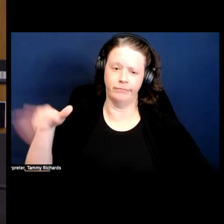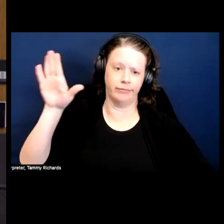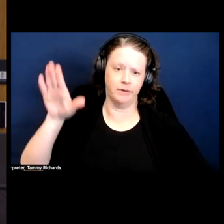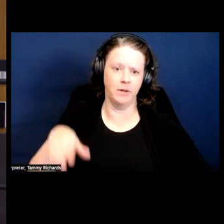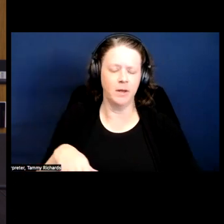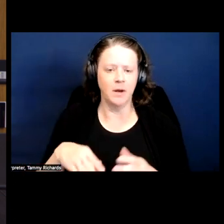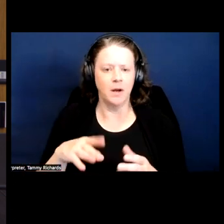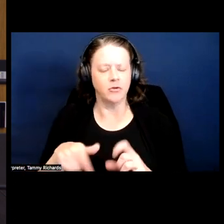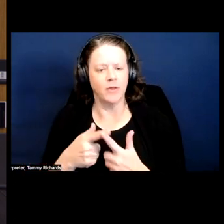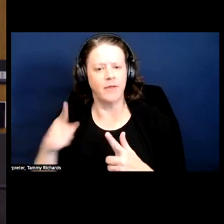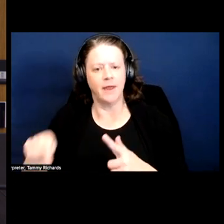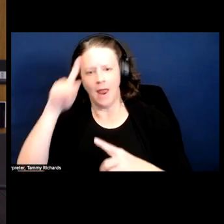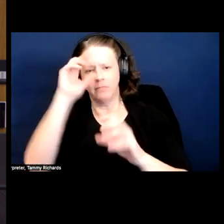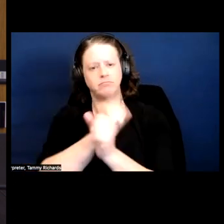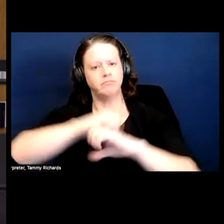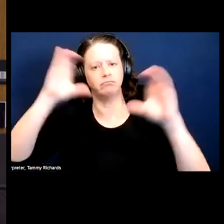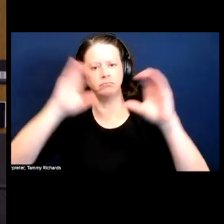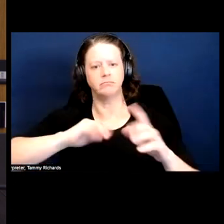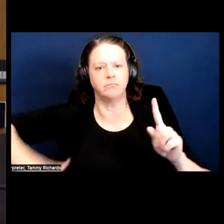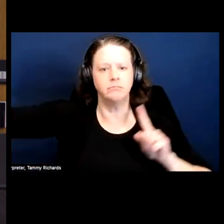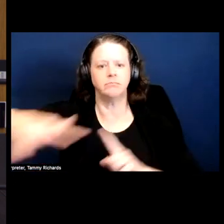themselves in context with.